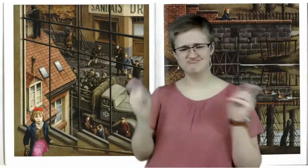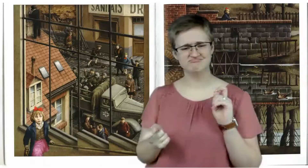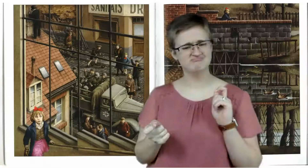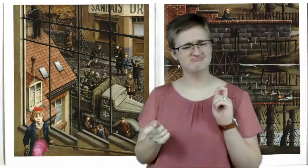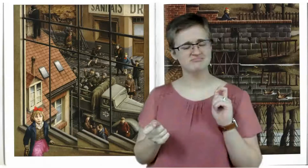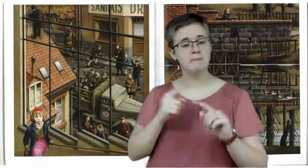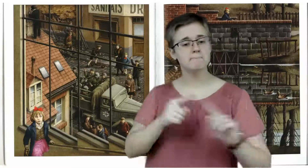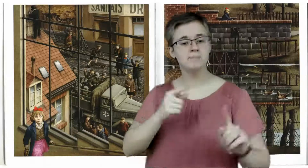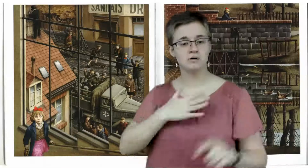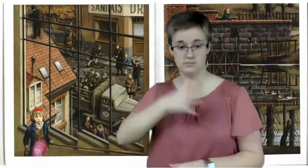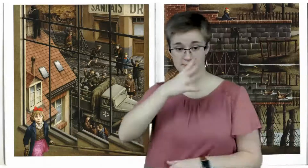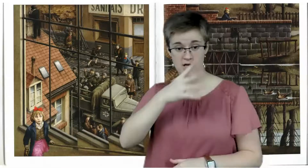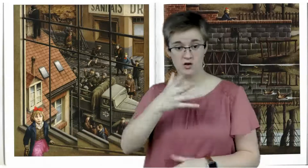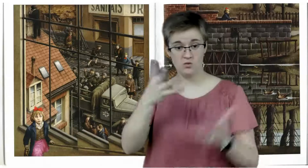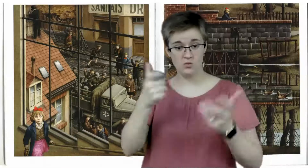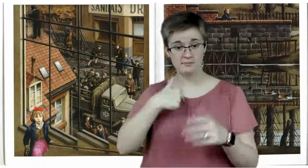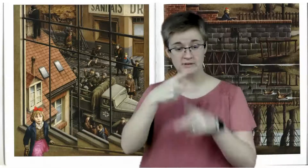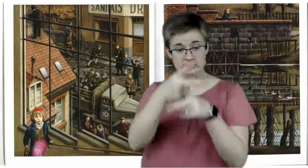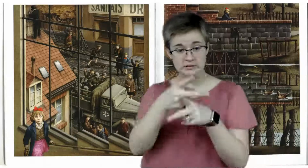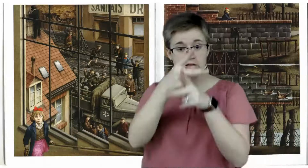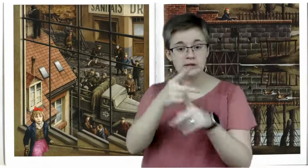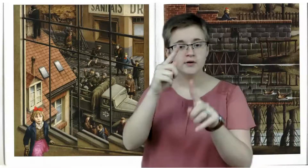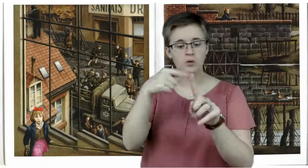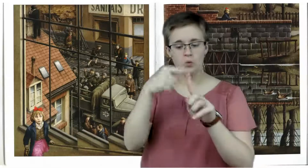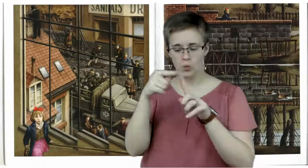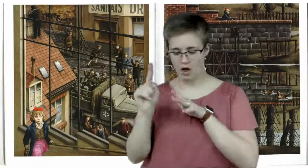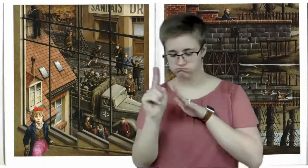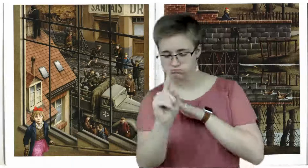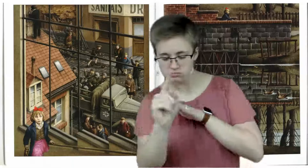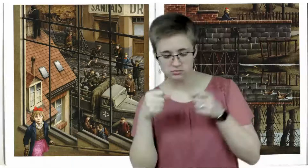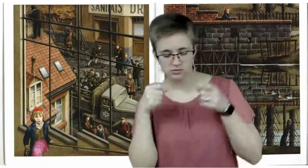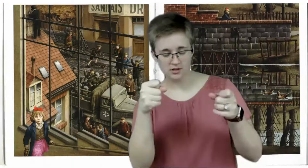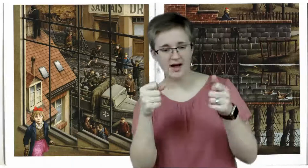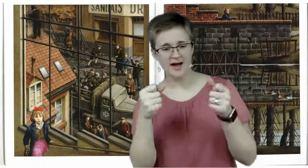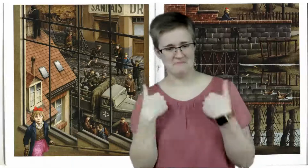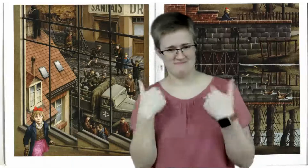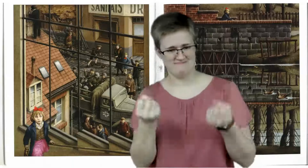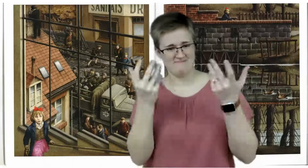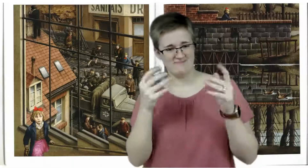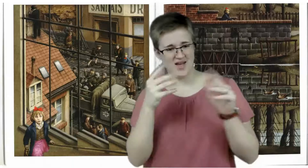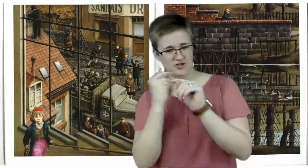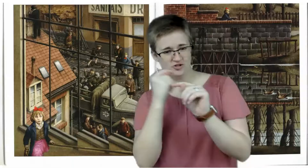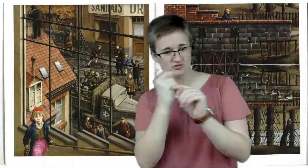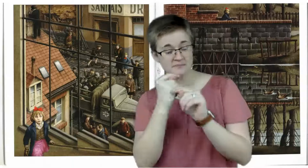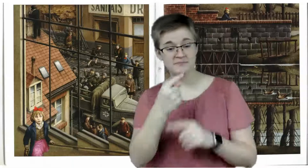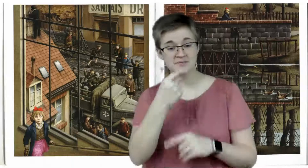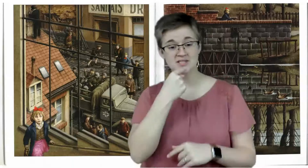But my mother wants me to be careful crossing the street between all the trucks. She says soldiers won't slow down.